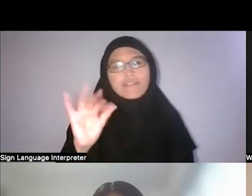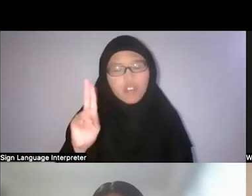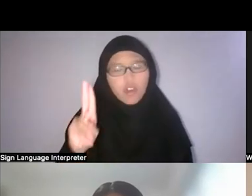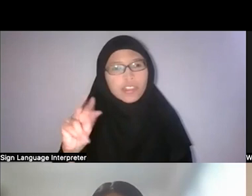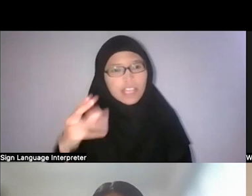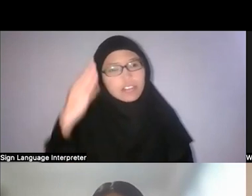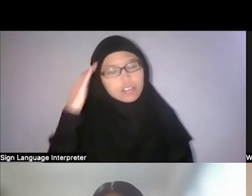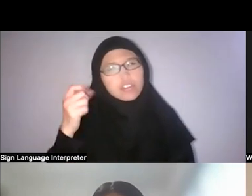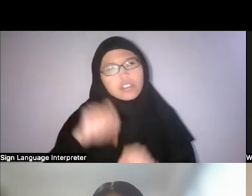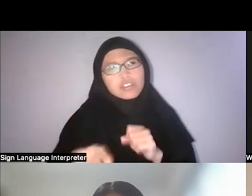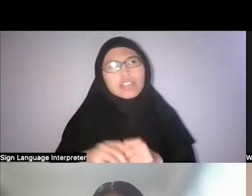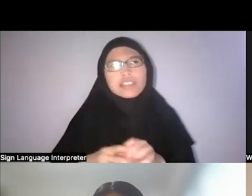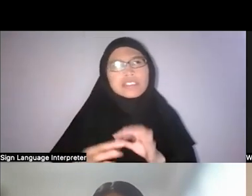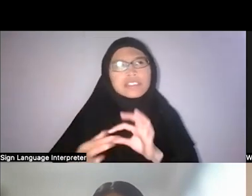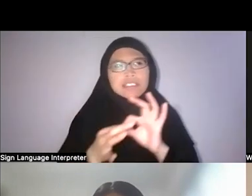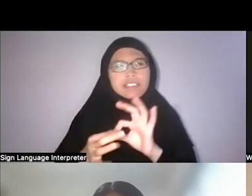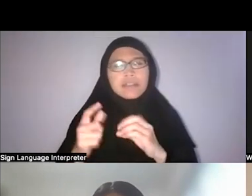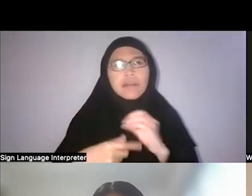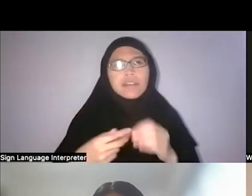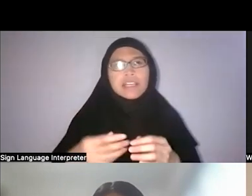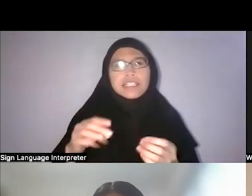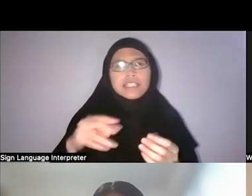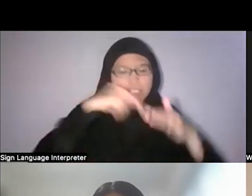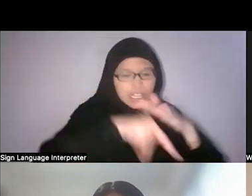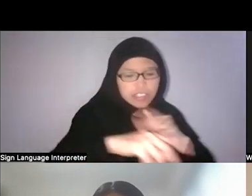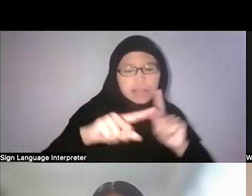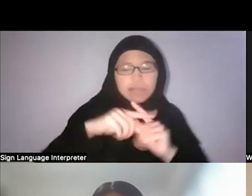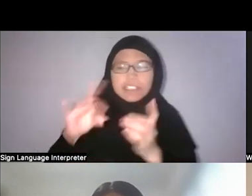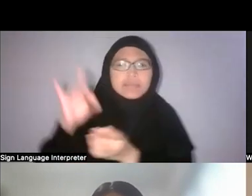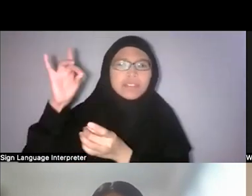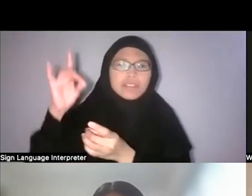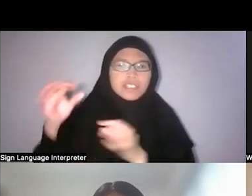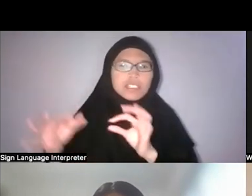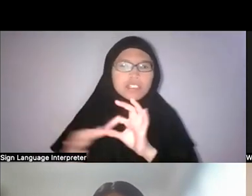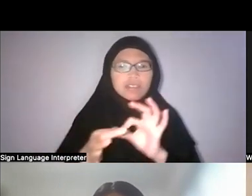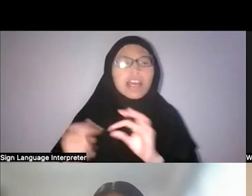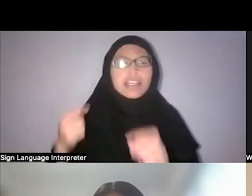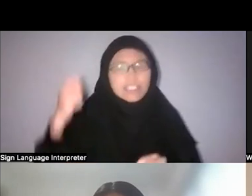is really one of the big contributions of this European scientific world view.